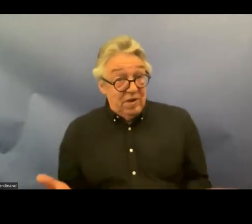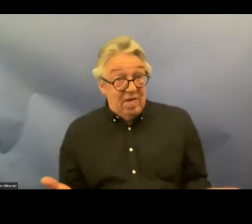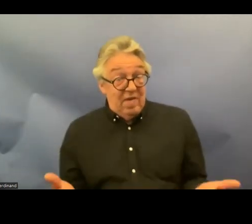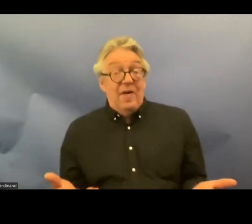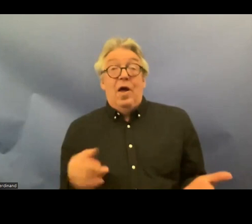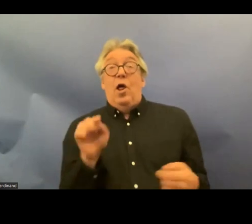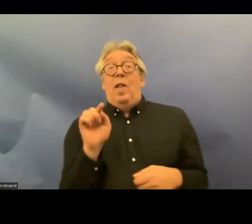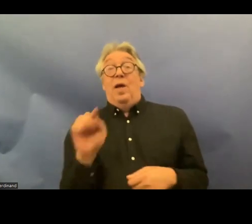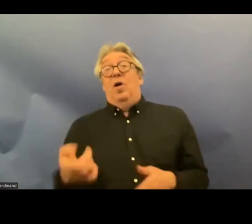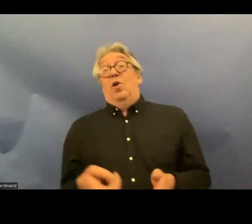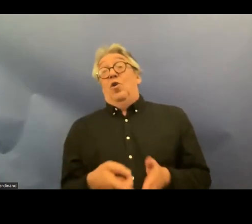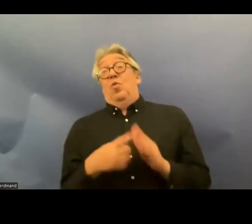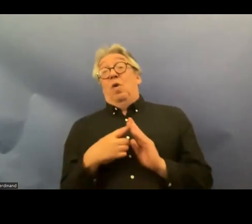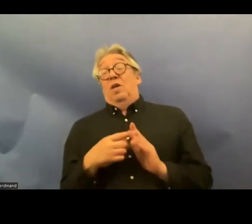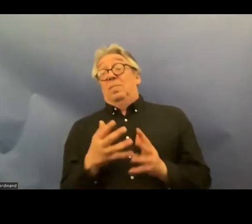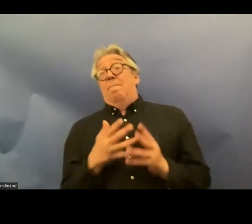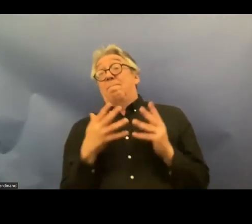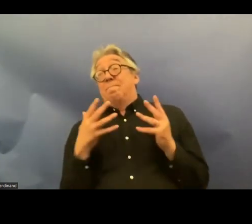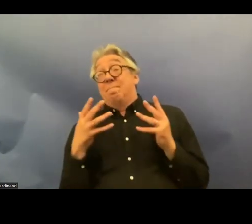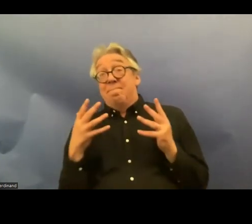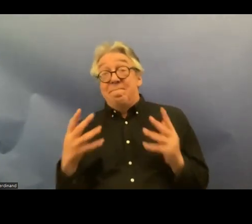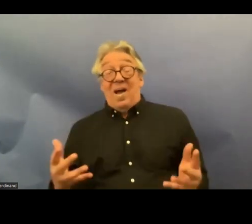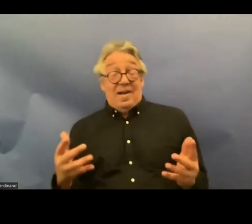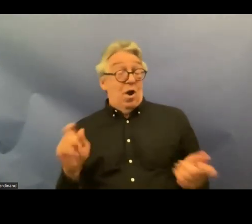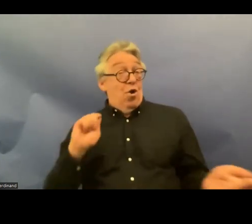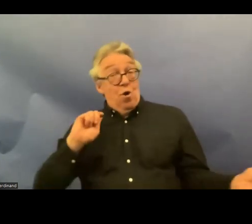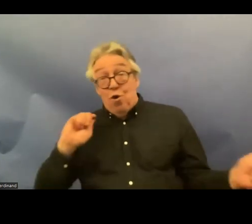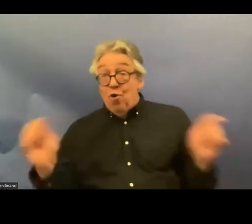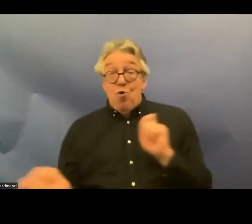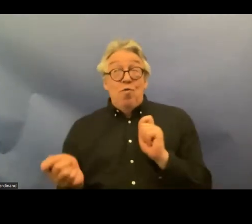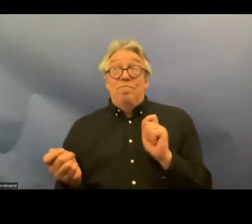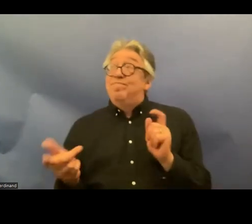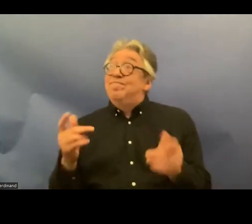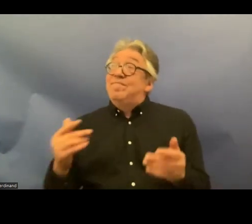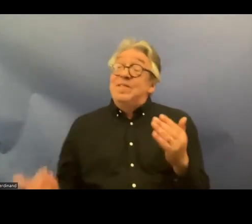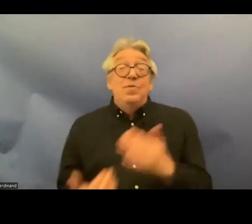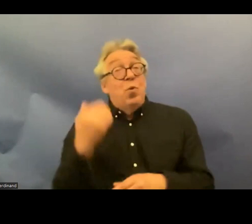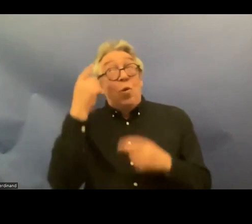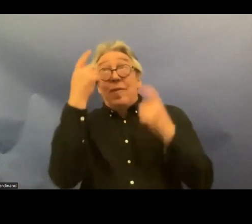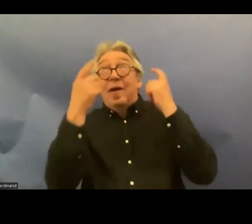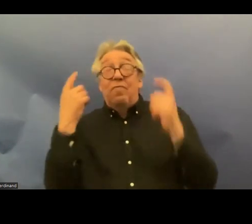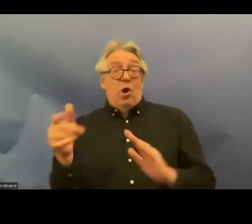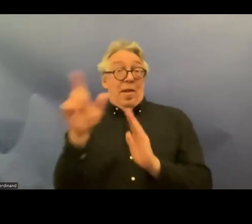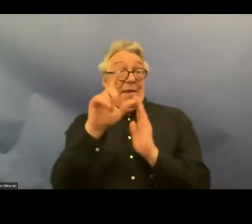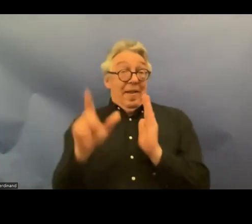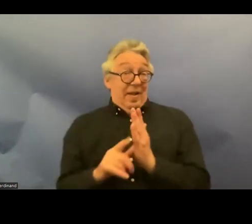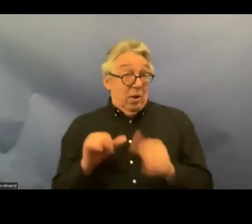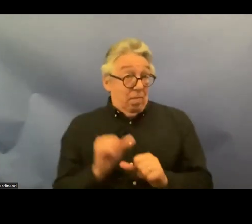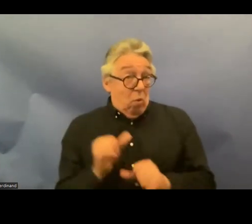requires substantial reframing of legislative processes uh on